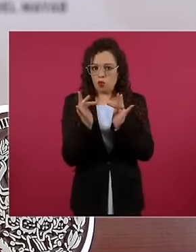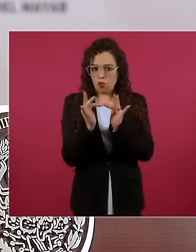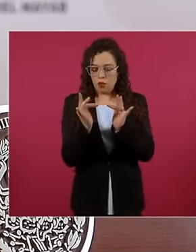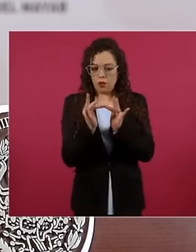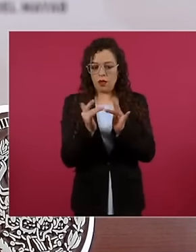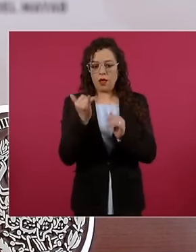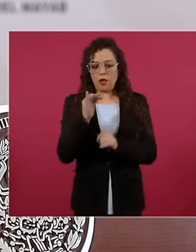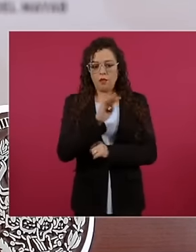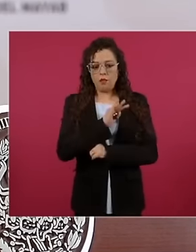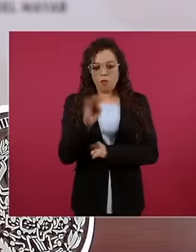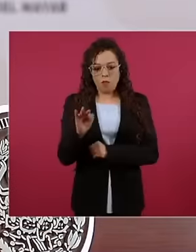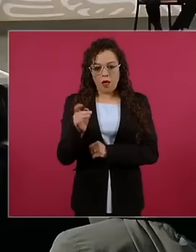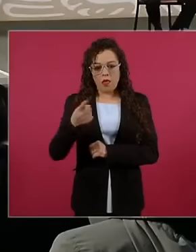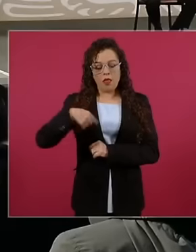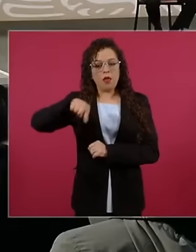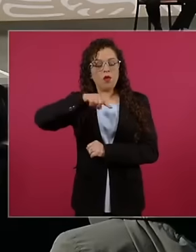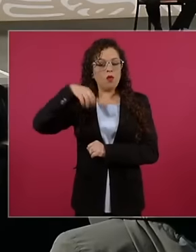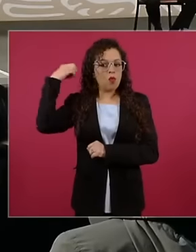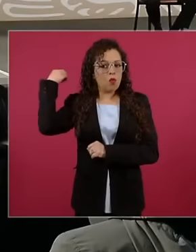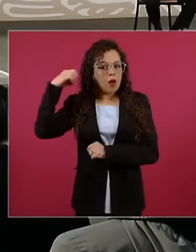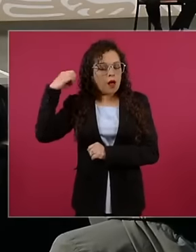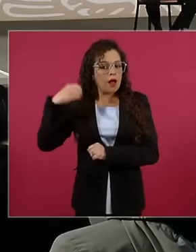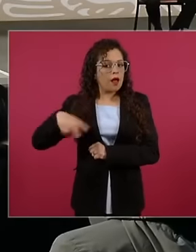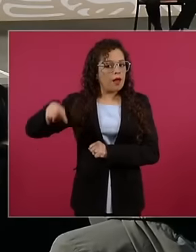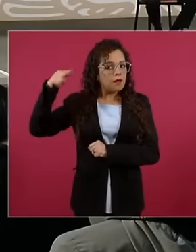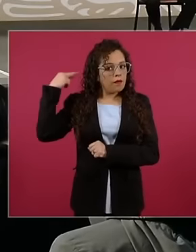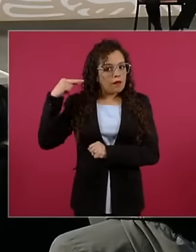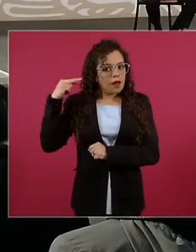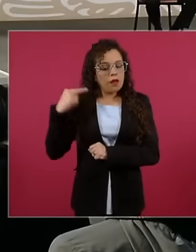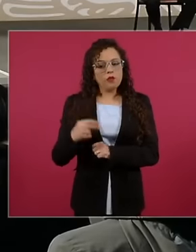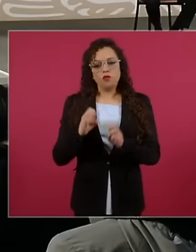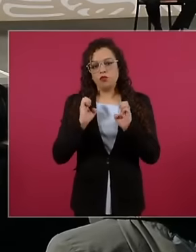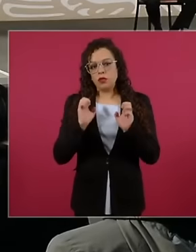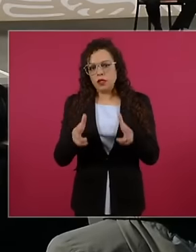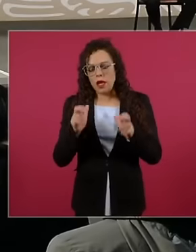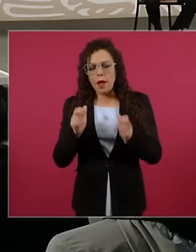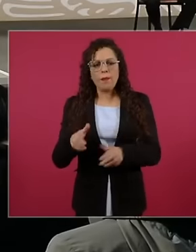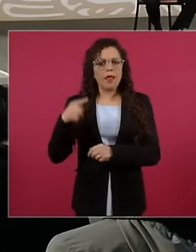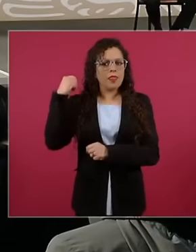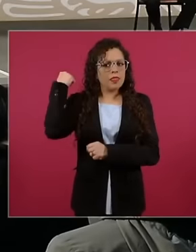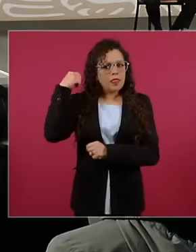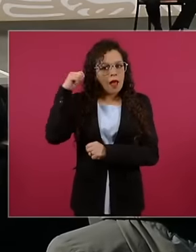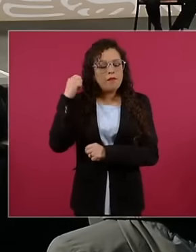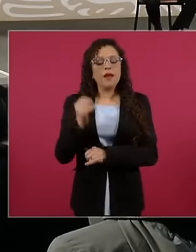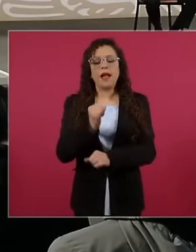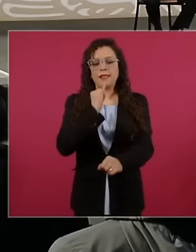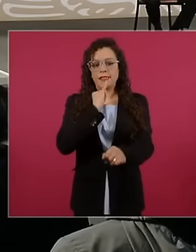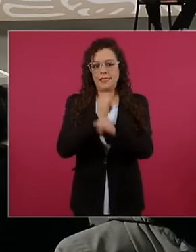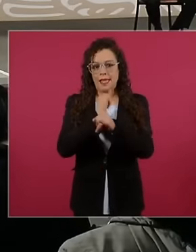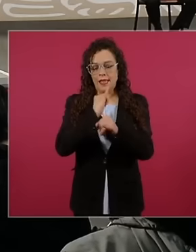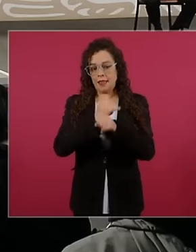the states of Oaxaca Veracruz Chiapas and Tabasco to through the internet for everyone directed by the